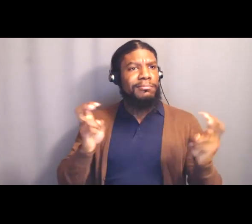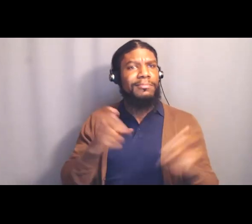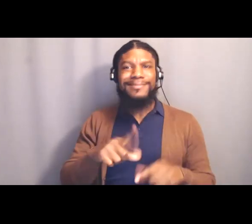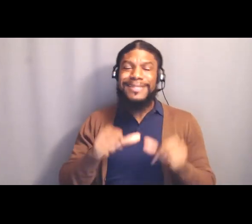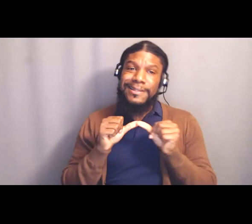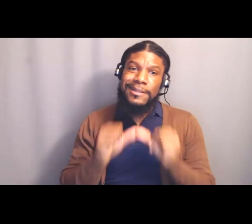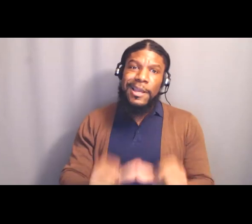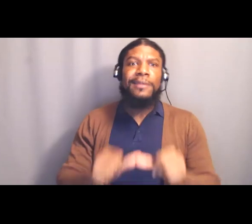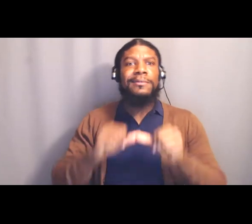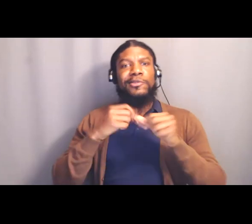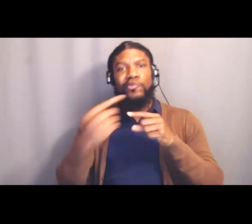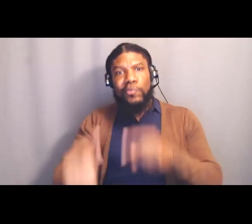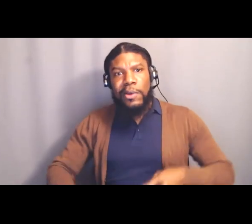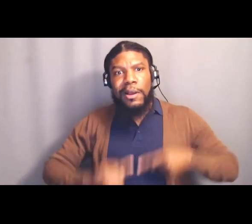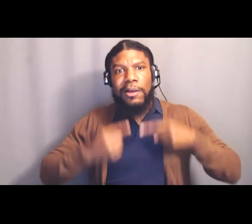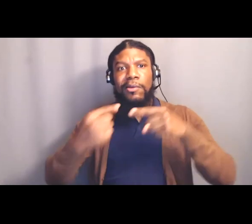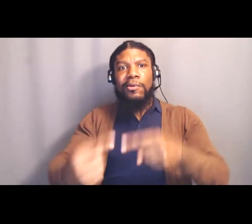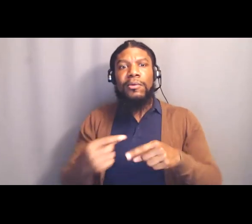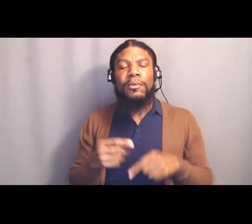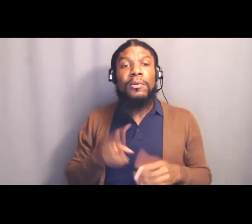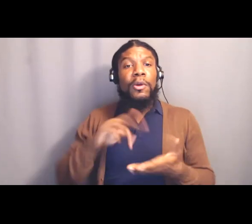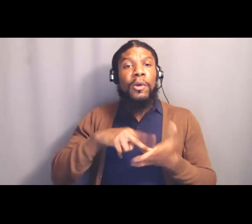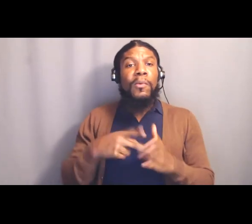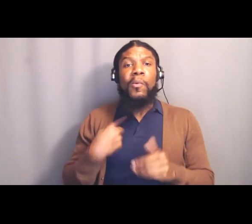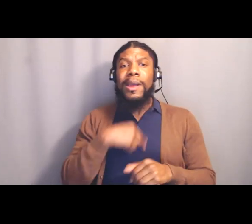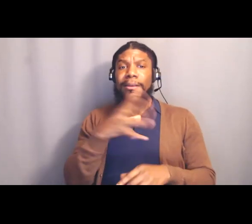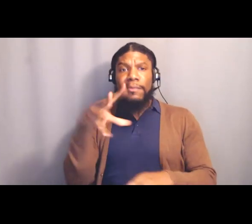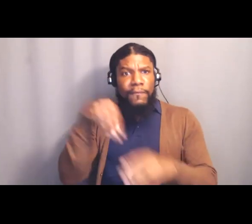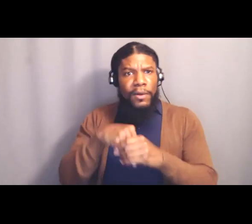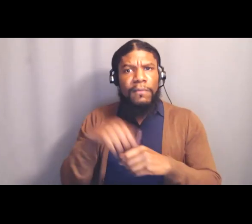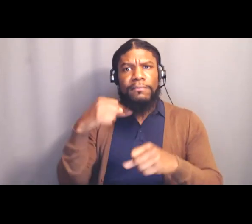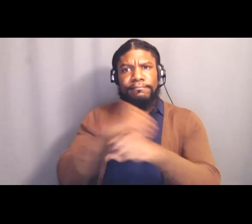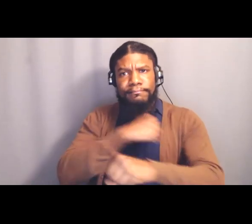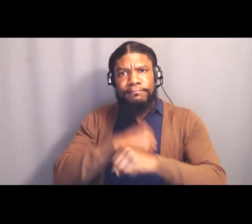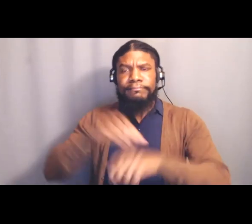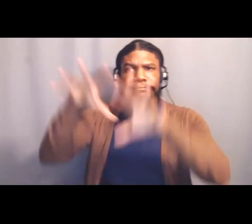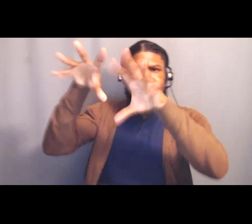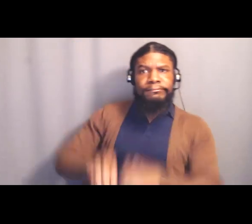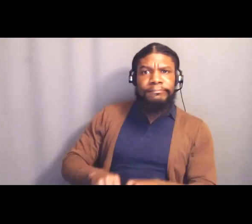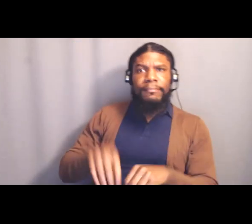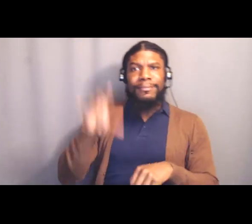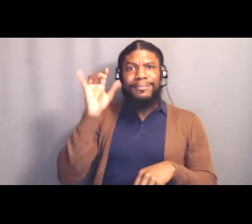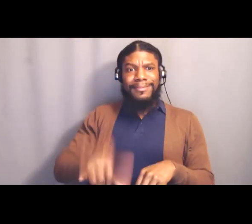and not seek comfortable places in oppression, so I'm very grateful to be Thandiwe's Momma,